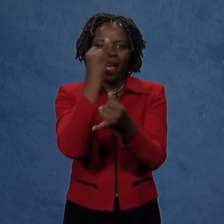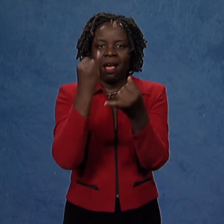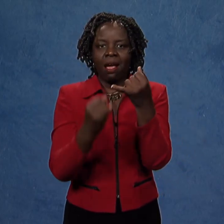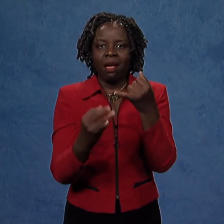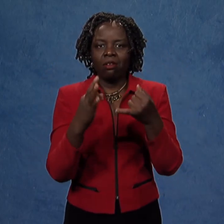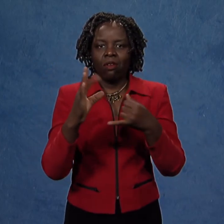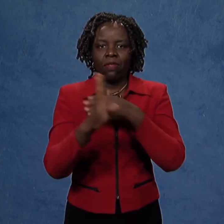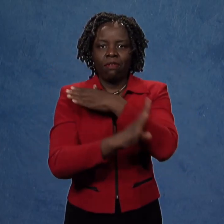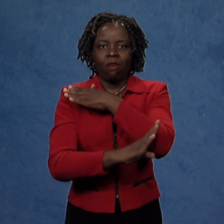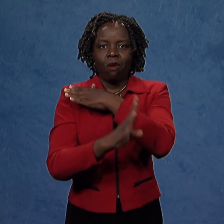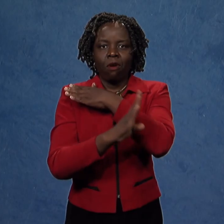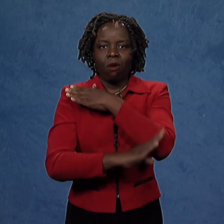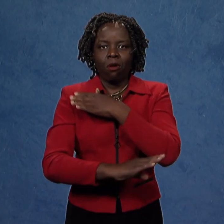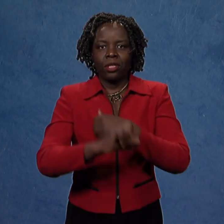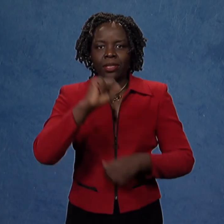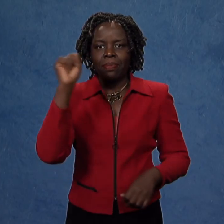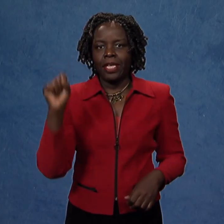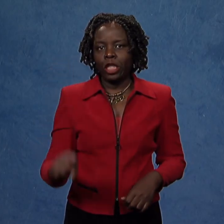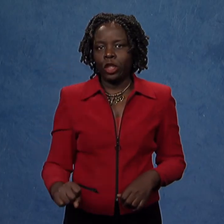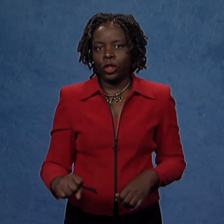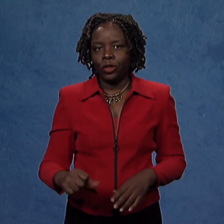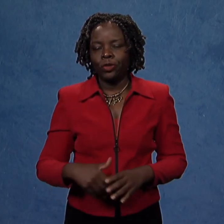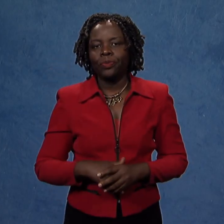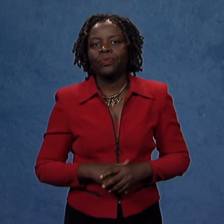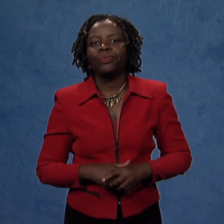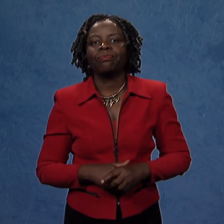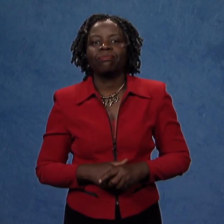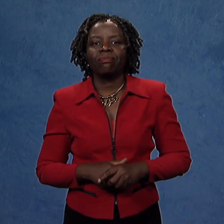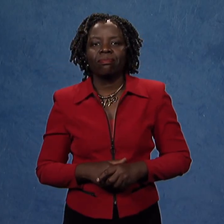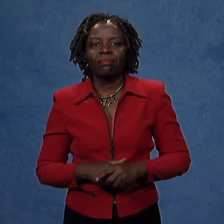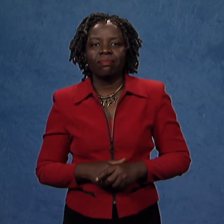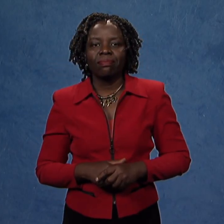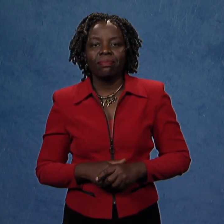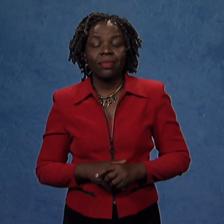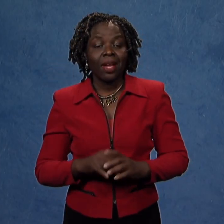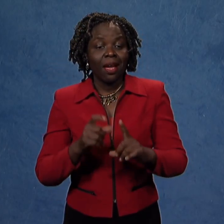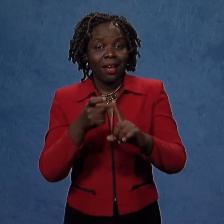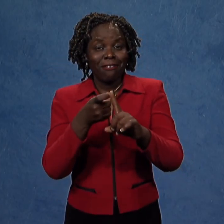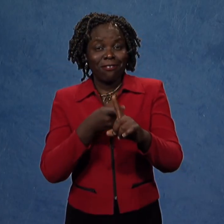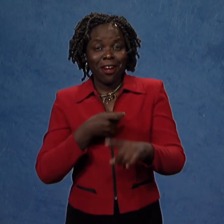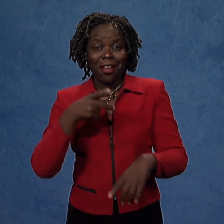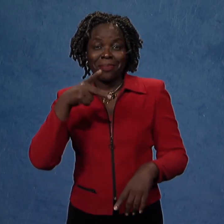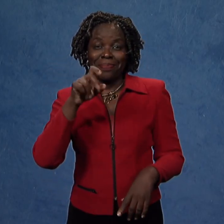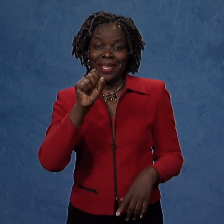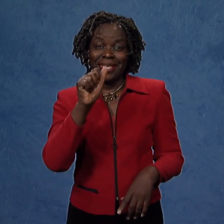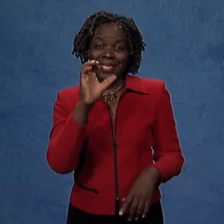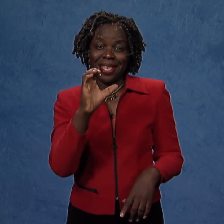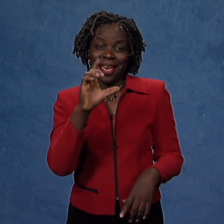before the end of the fall semester.